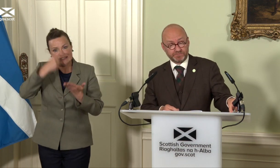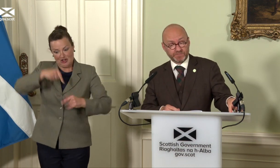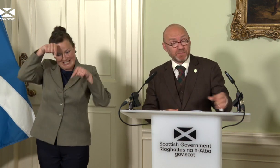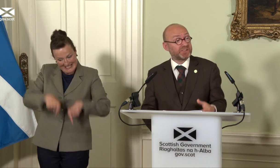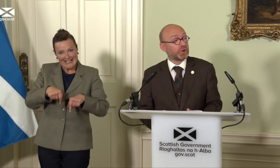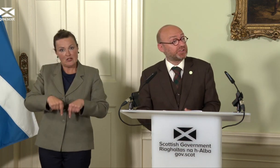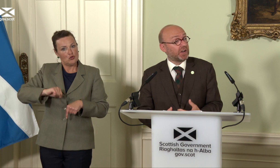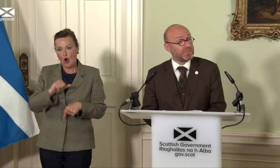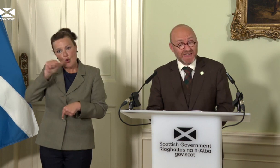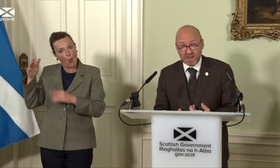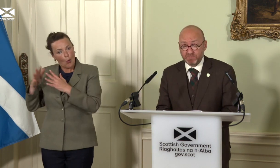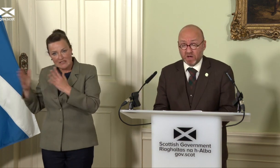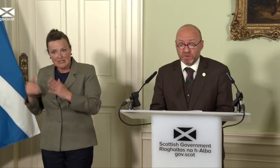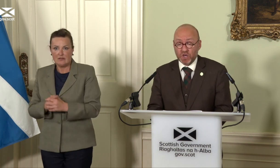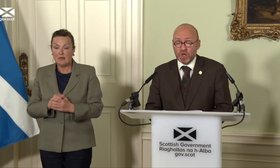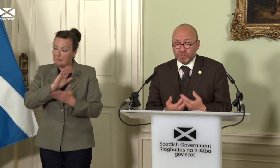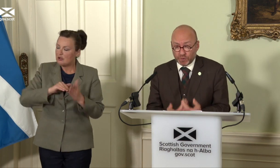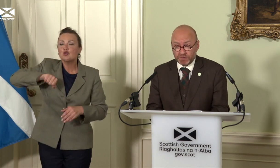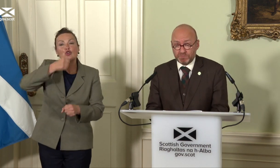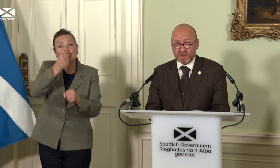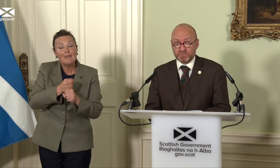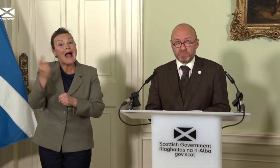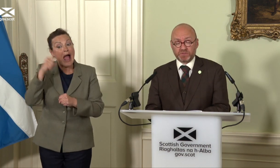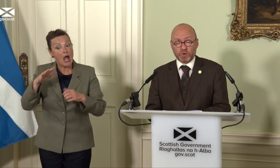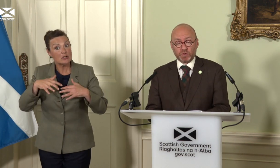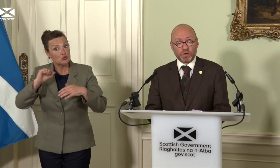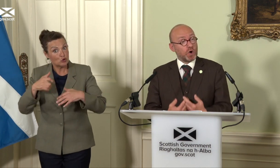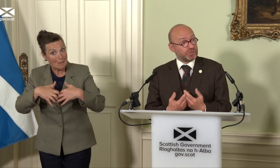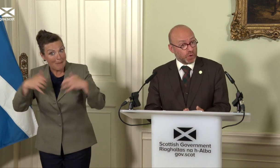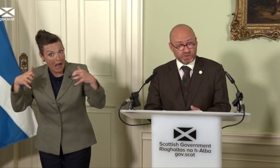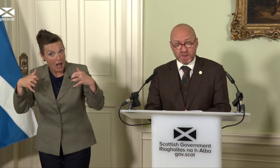It means a Scottish Government and Parliament chosen by the people of Scotland, for the people